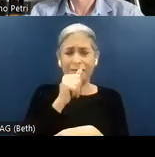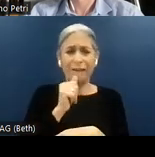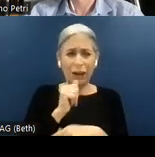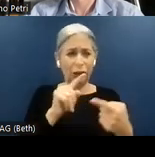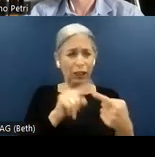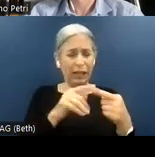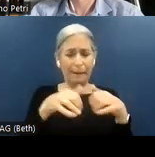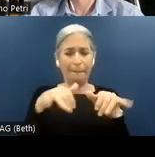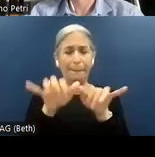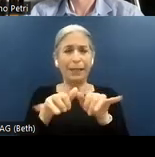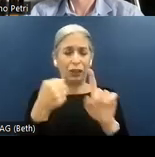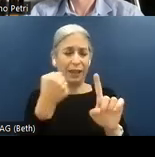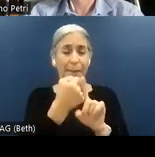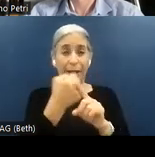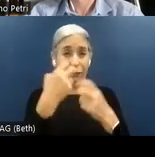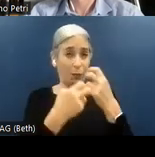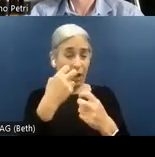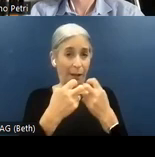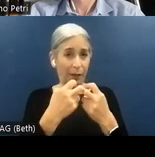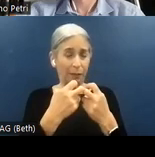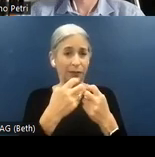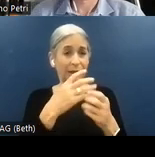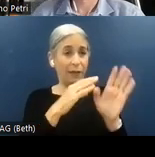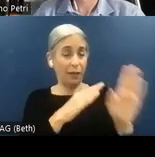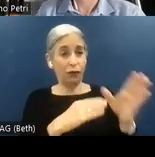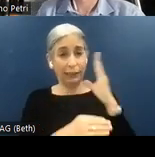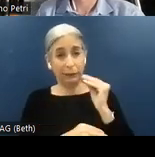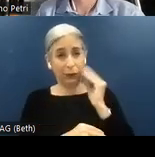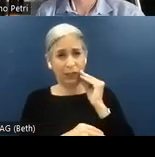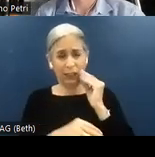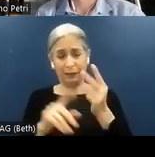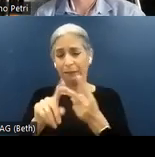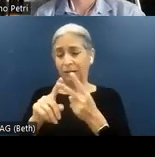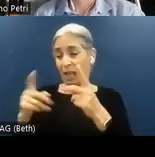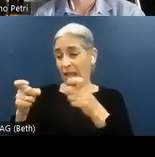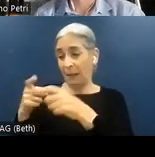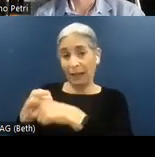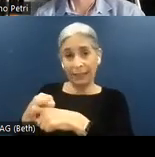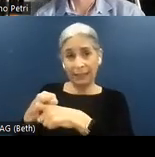impact of an issue on the final user experience. And complexity is a parameter that indicates